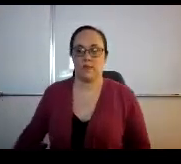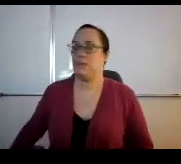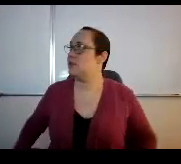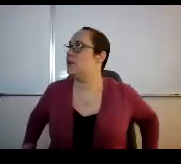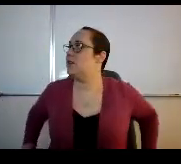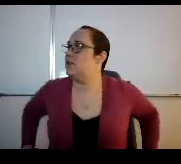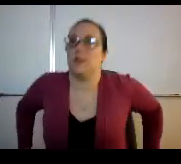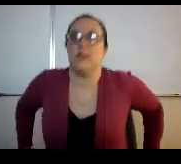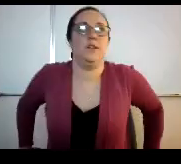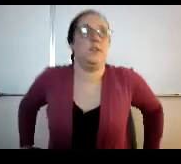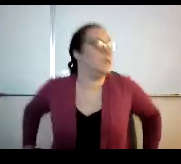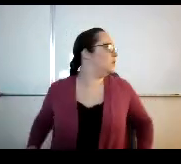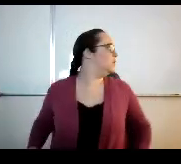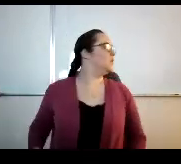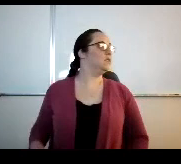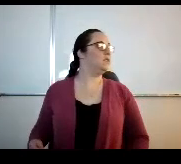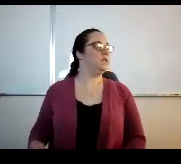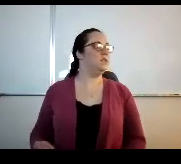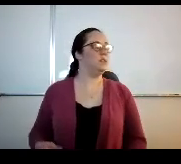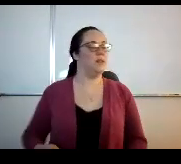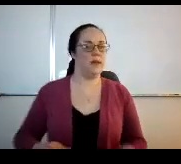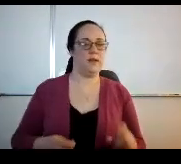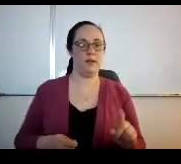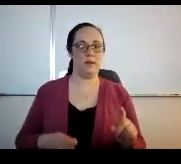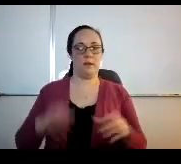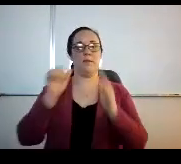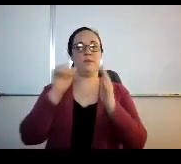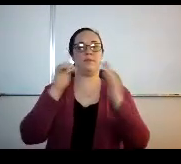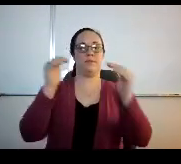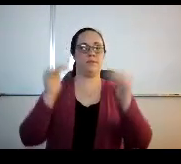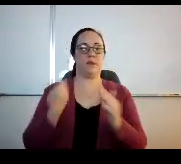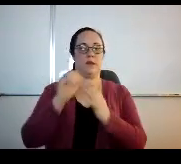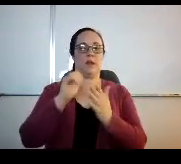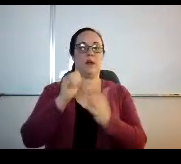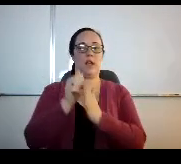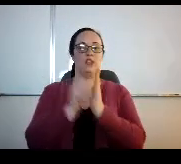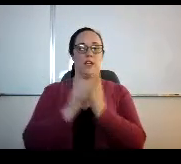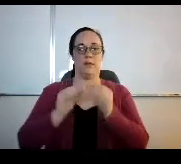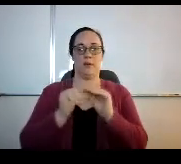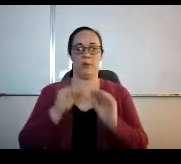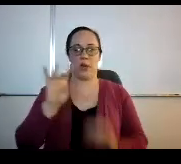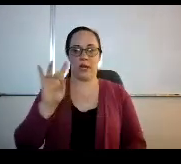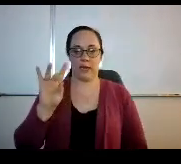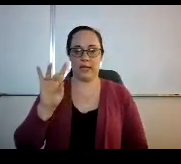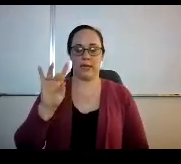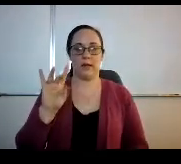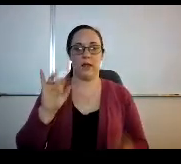All right, we're going to move on to agenda item 7A. Here's that we still have 33